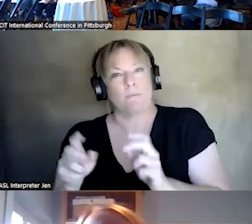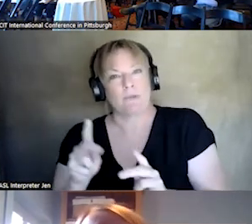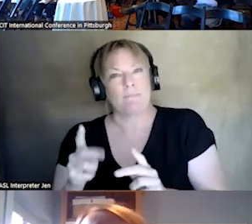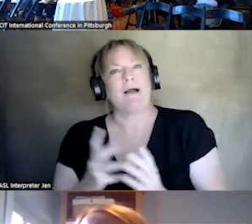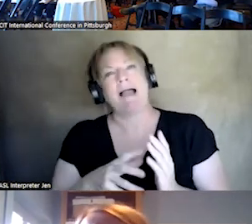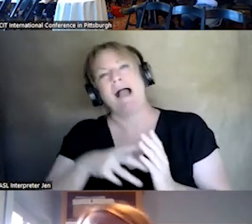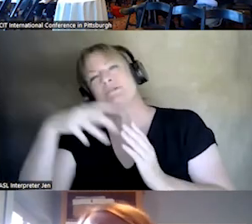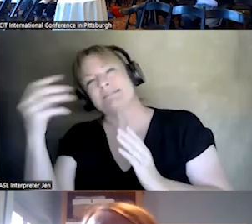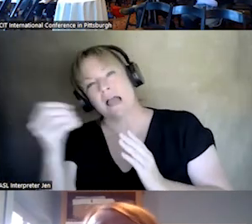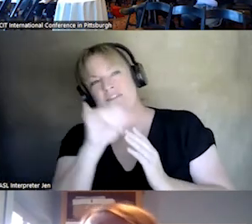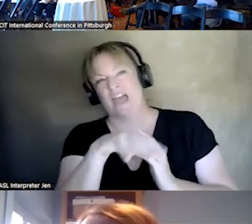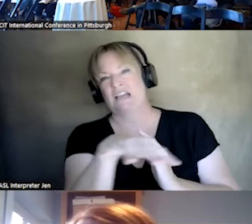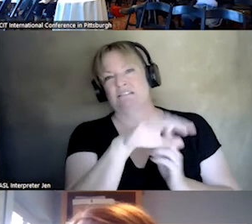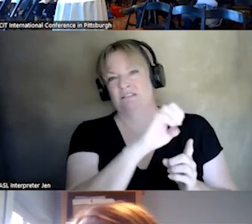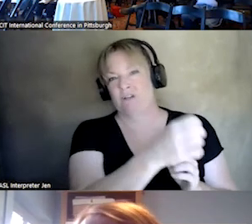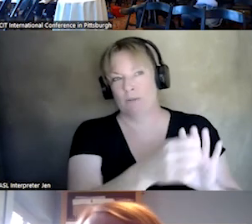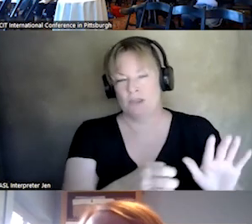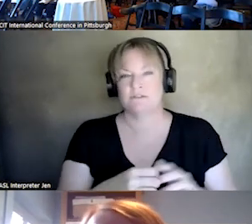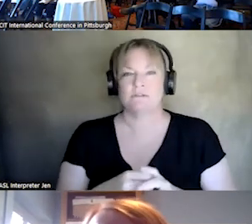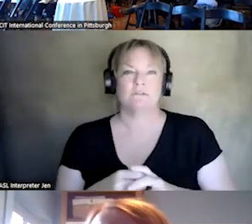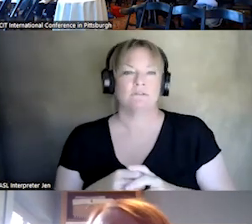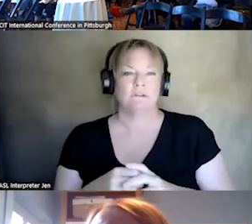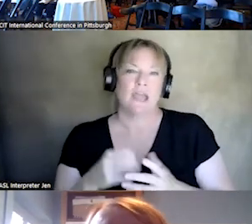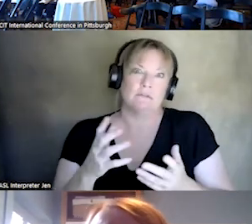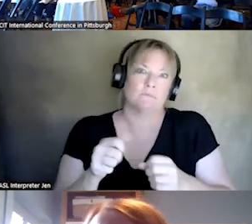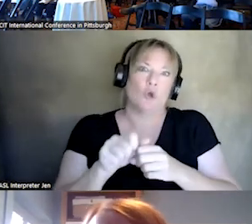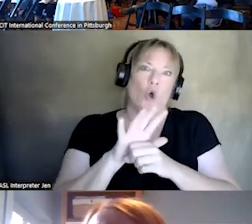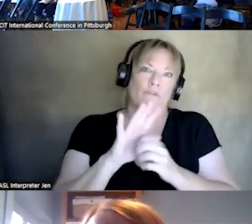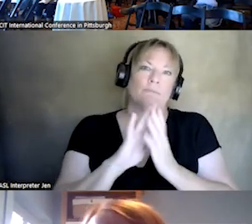THAT ENVIRONMENT. AND, PARTICULARLY OBVIOUSLY WITH COVID BECAME MORE OF AN ISSUE AROUND,